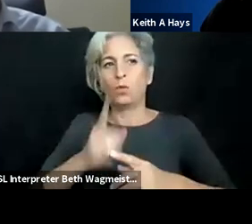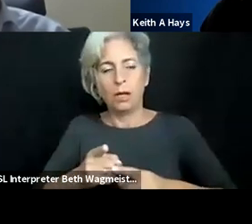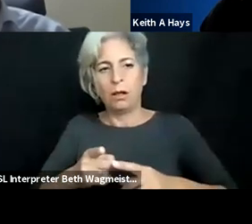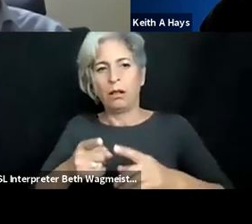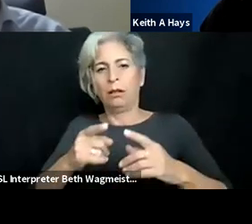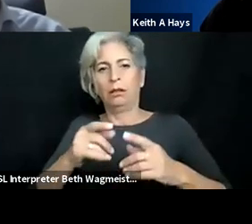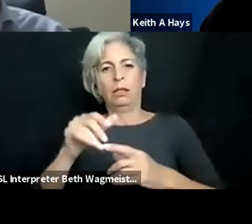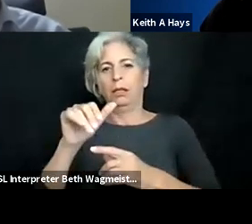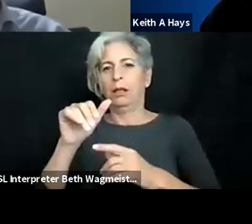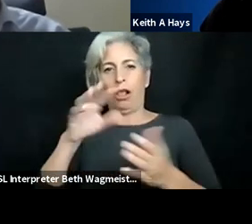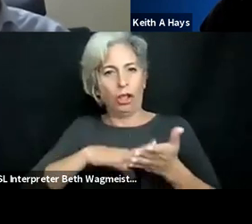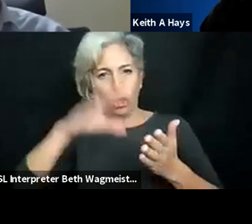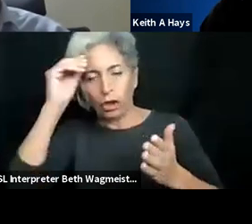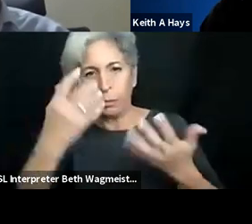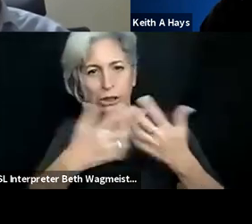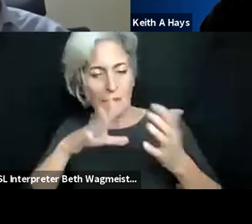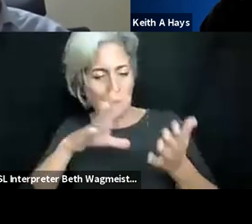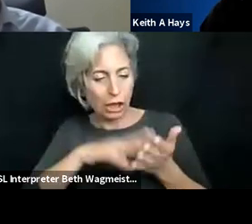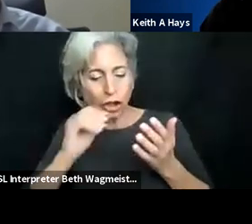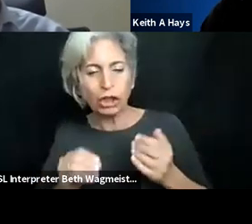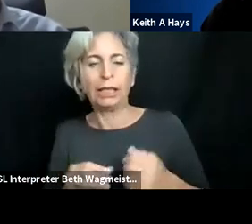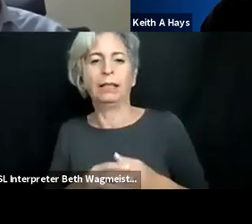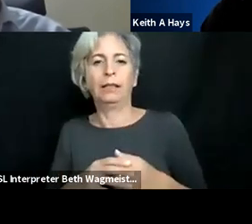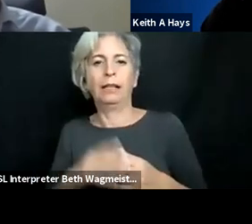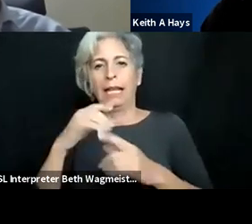the one hand we see great potential for AI and machine learning to